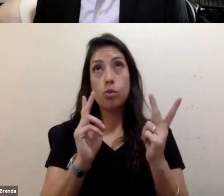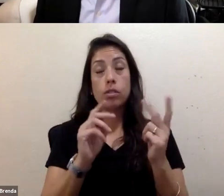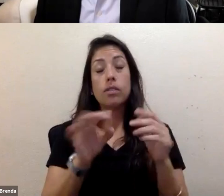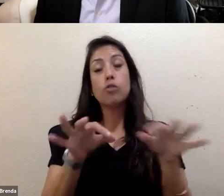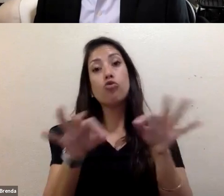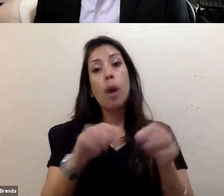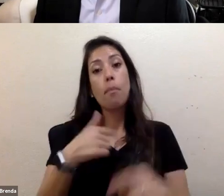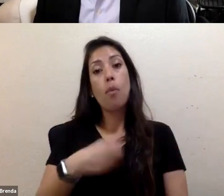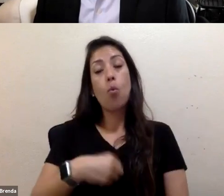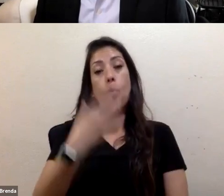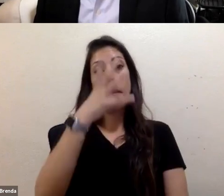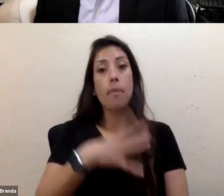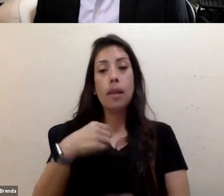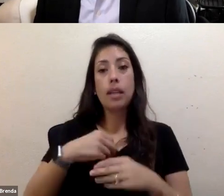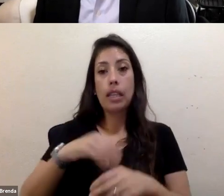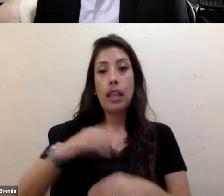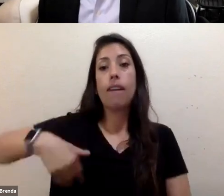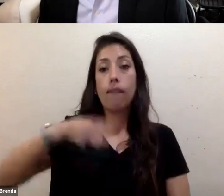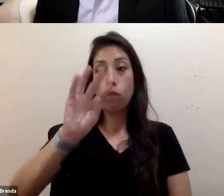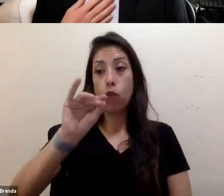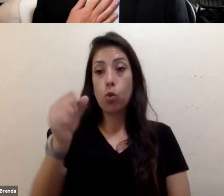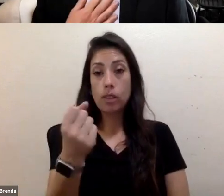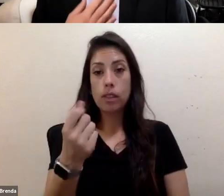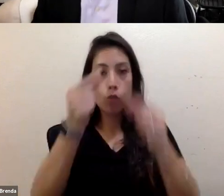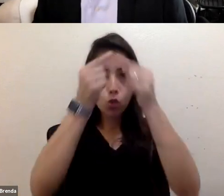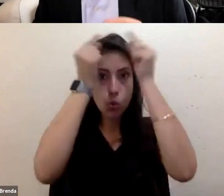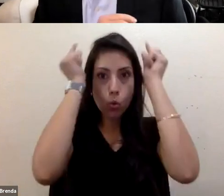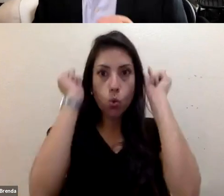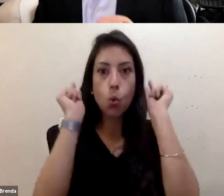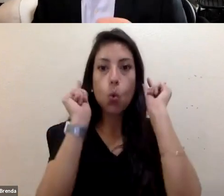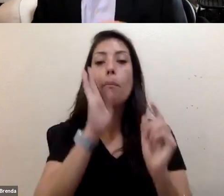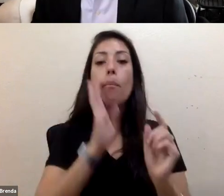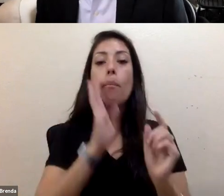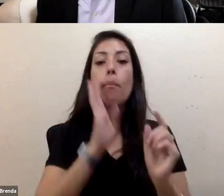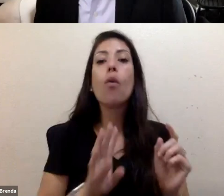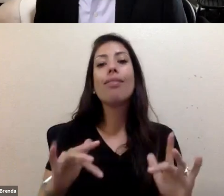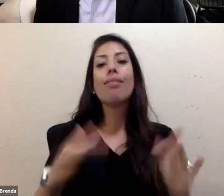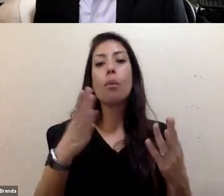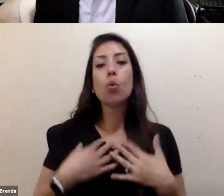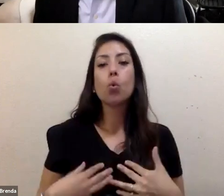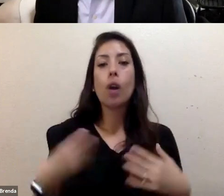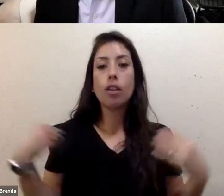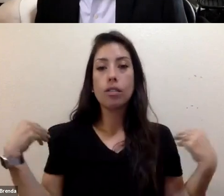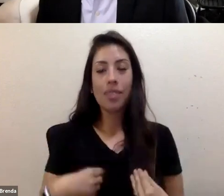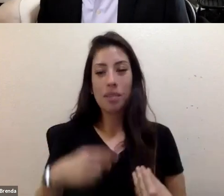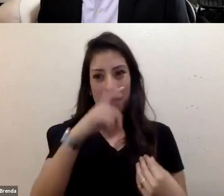I have short brown hair. I have on a light blue shirt and a jacket, because it's cold in Chicago today,